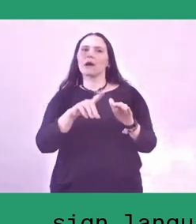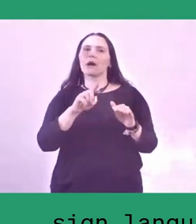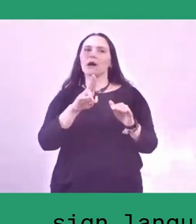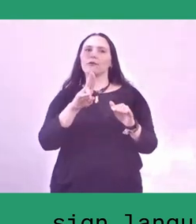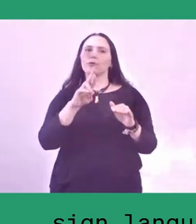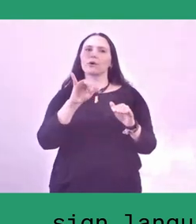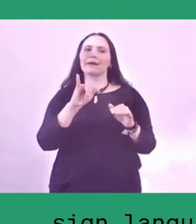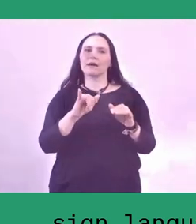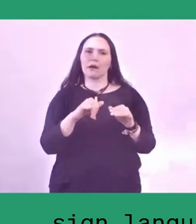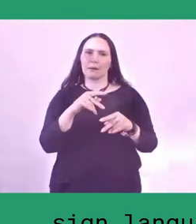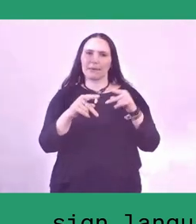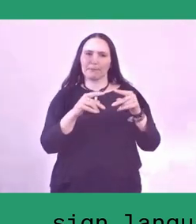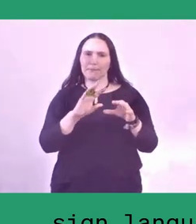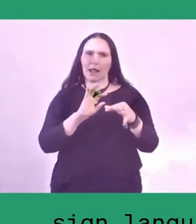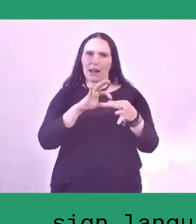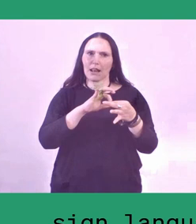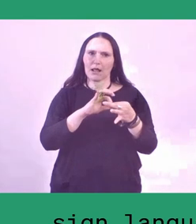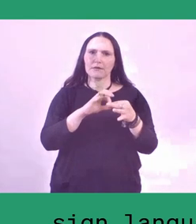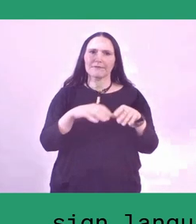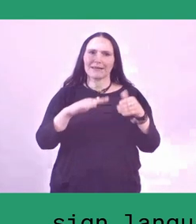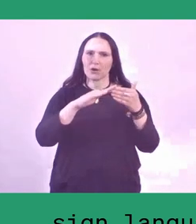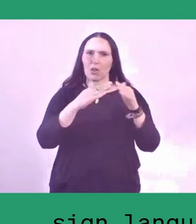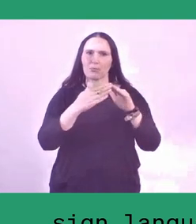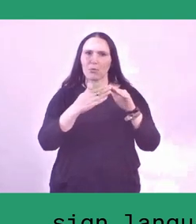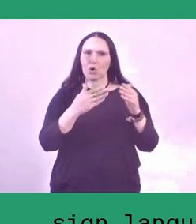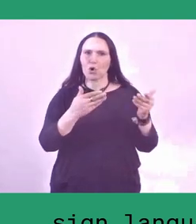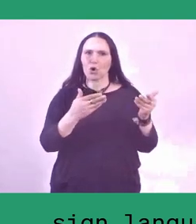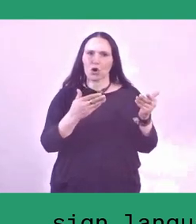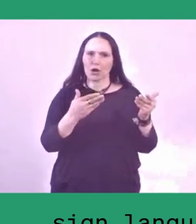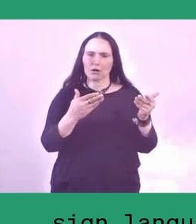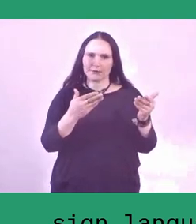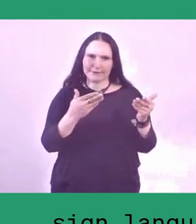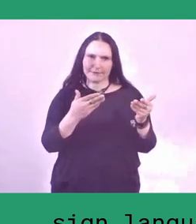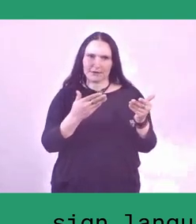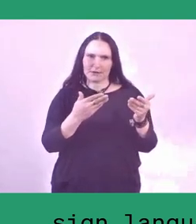They still have this lumbung building called landa,